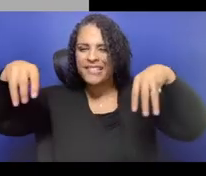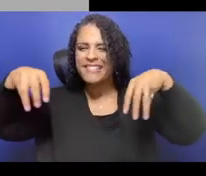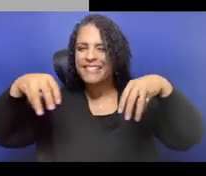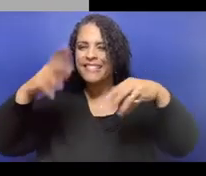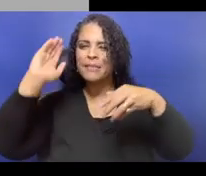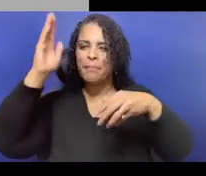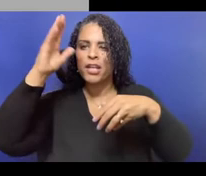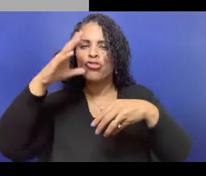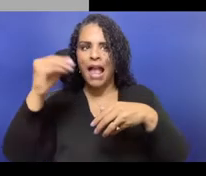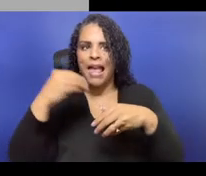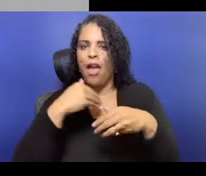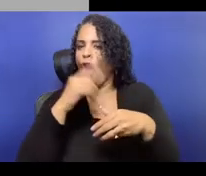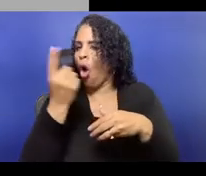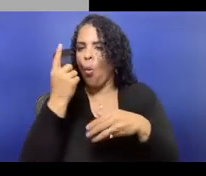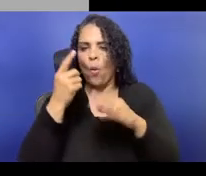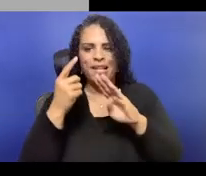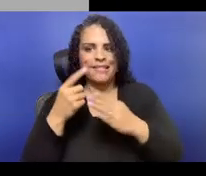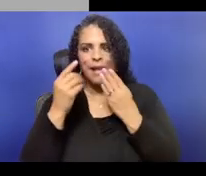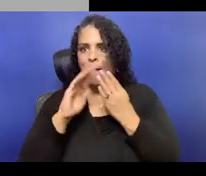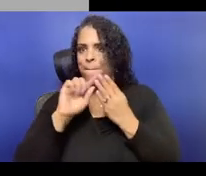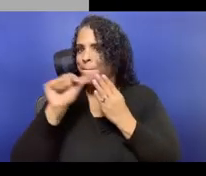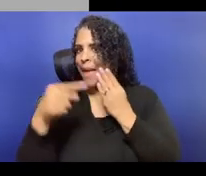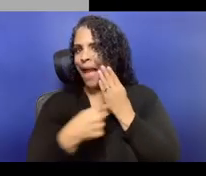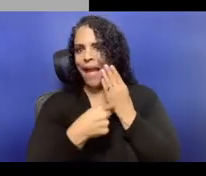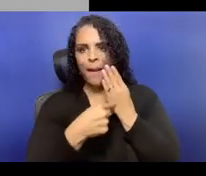I do think that a lot of these things